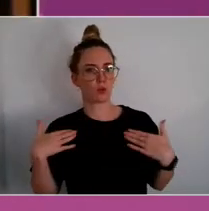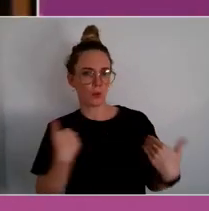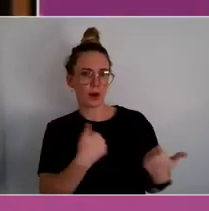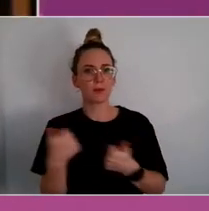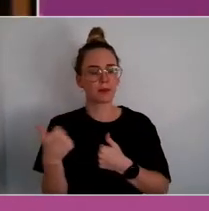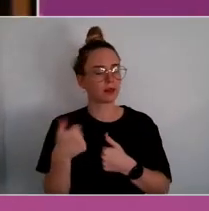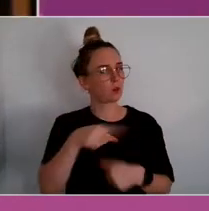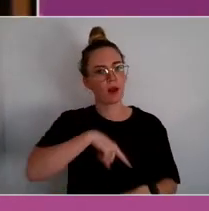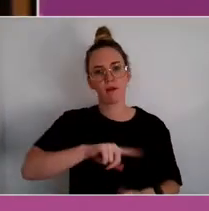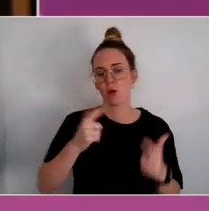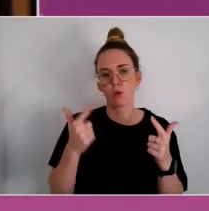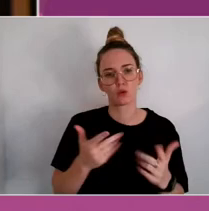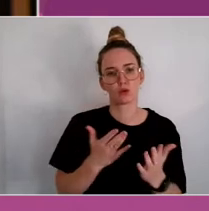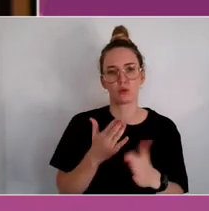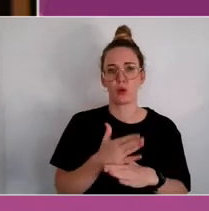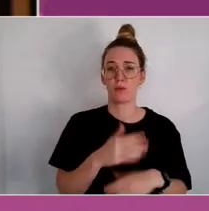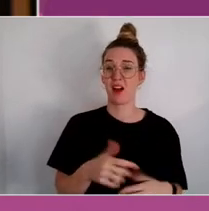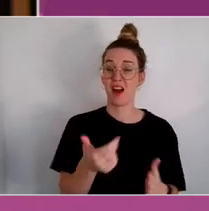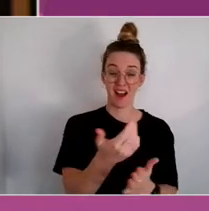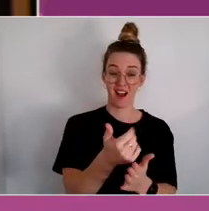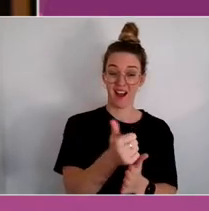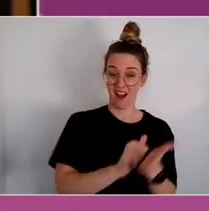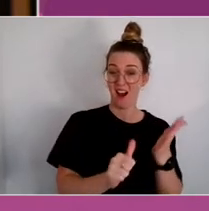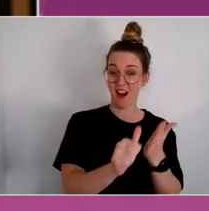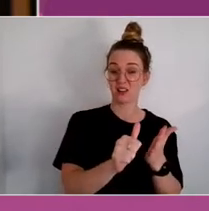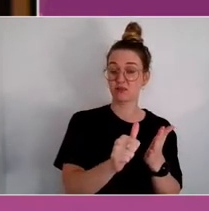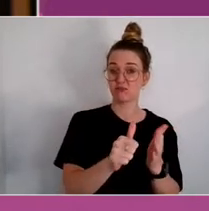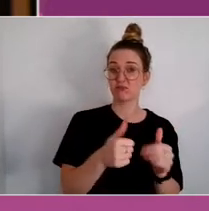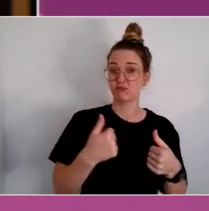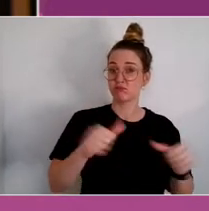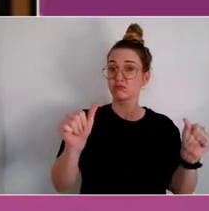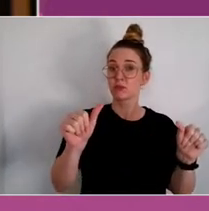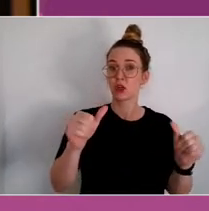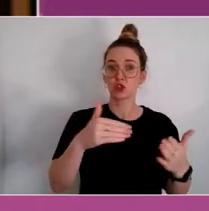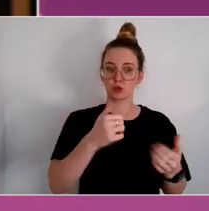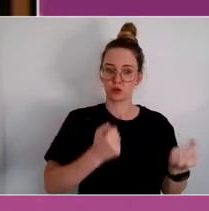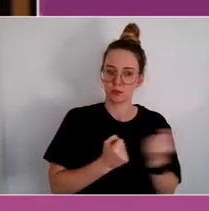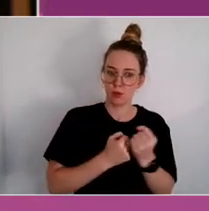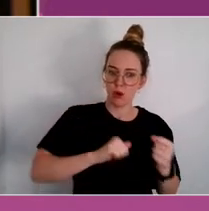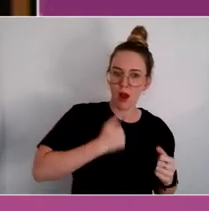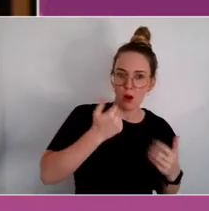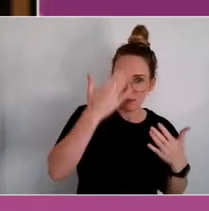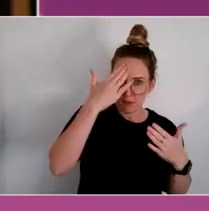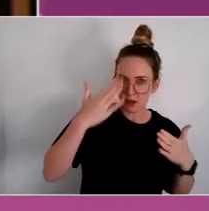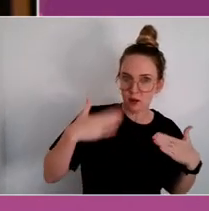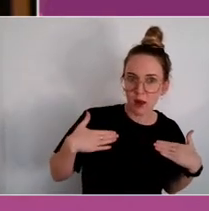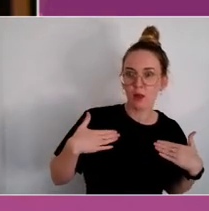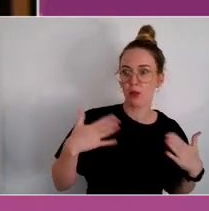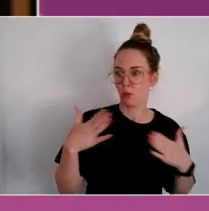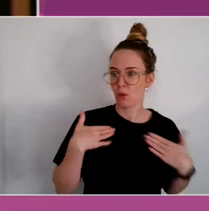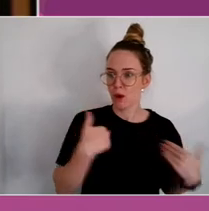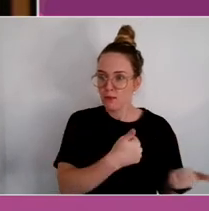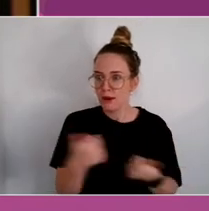Art works to support mental health and wellbeing across the shaping of identity, the building